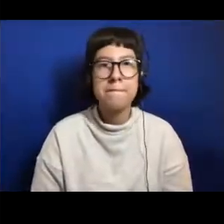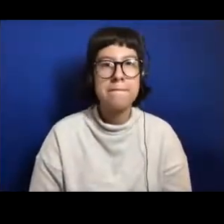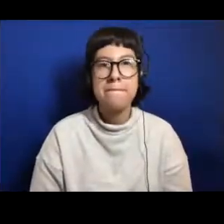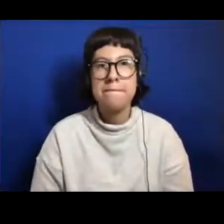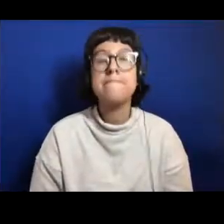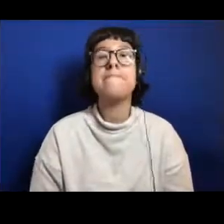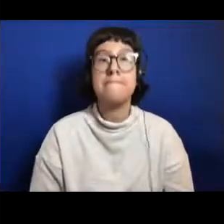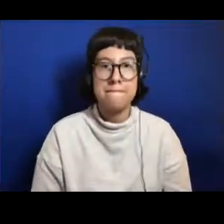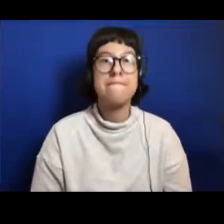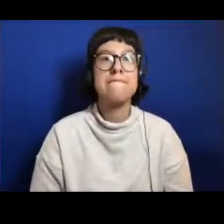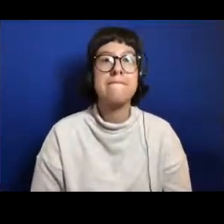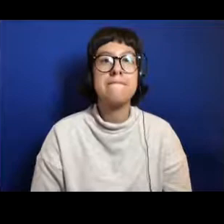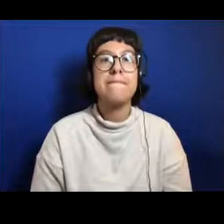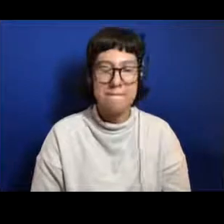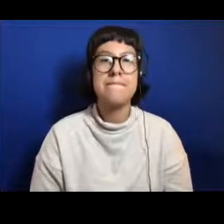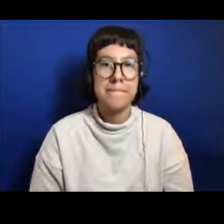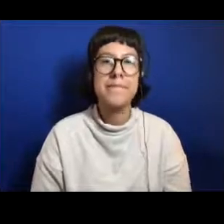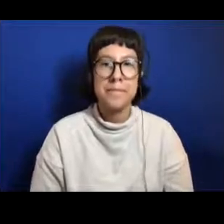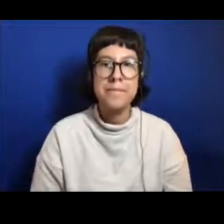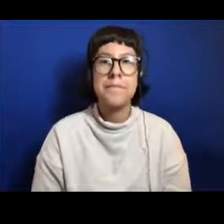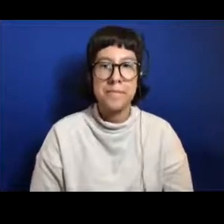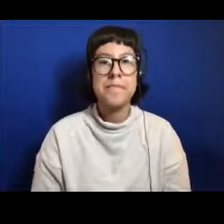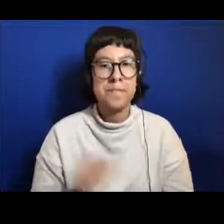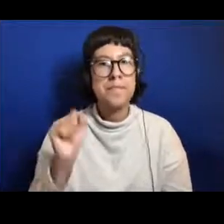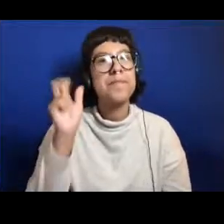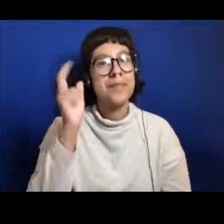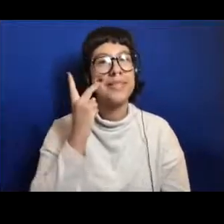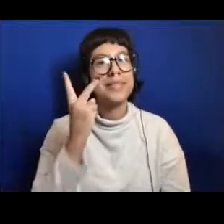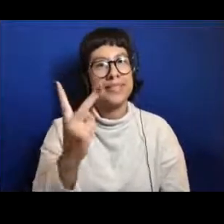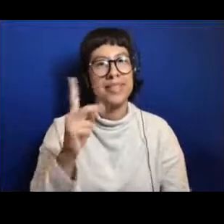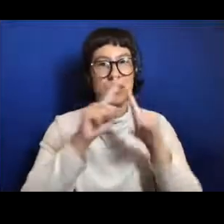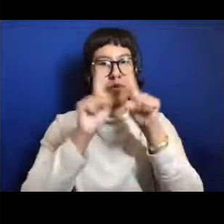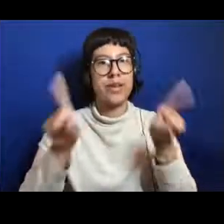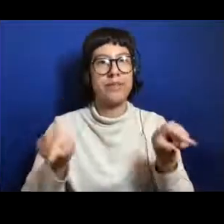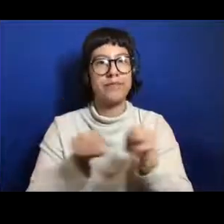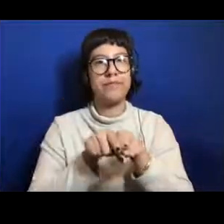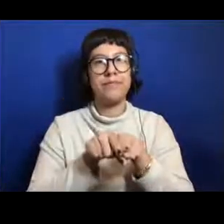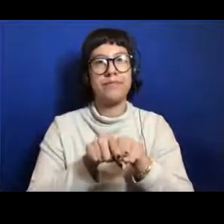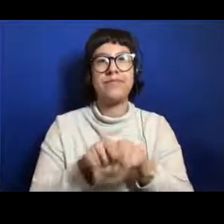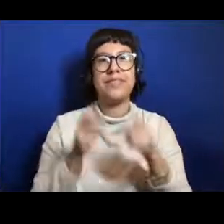Are you guys able to see my screen again? [Grace] We are still, we are seeing your slides.